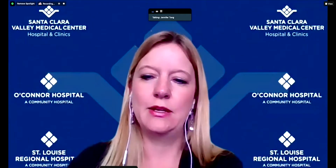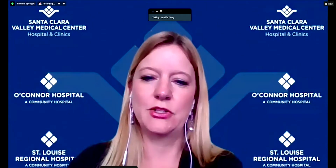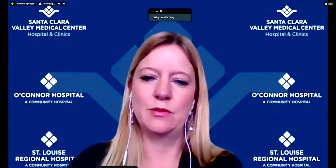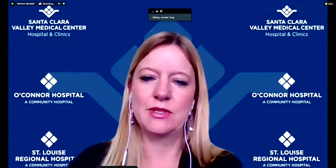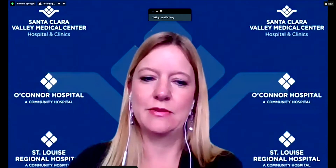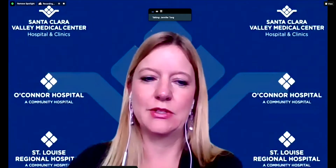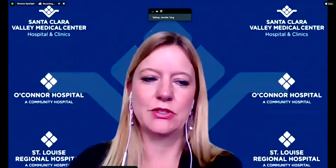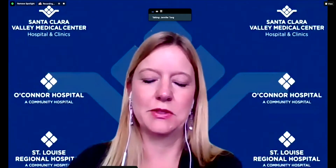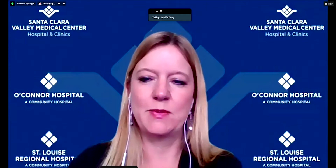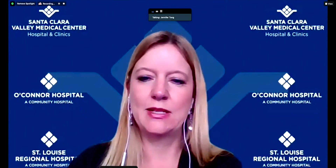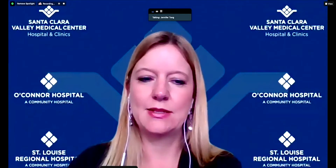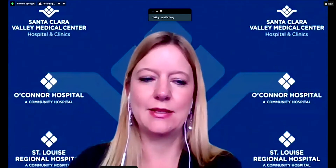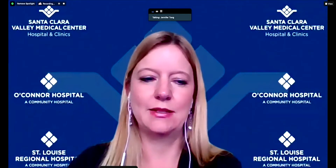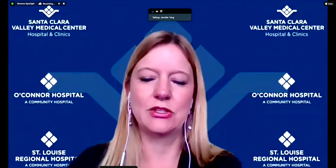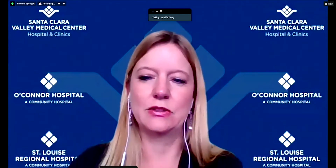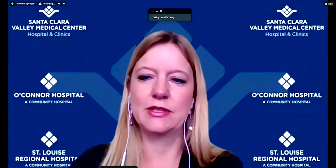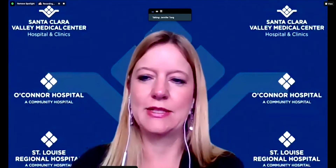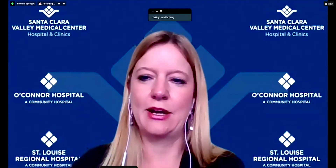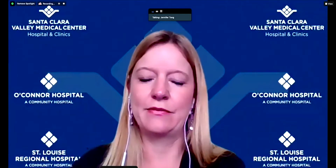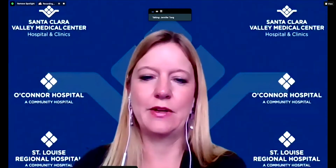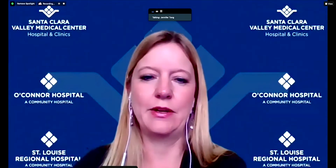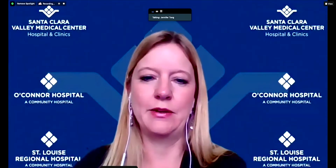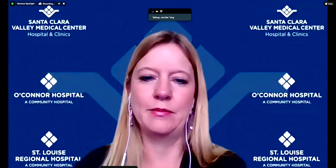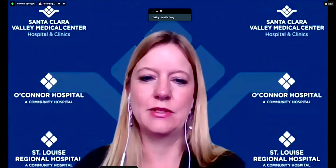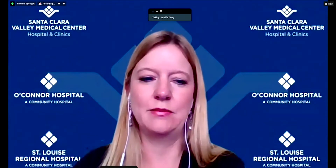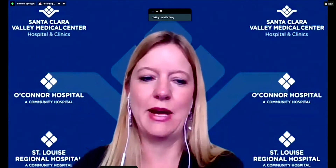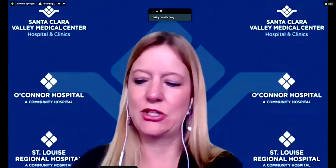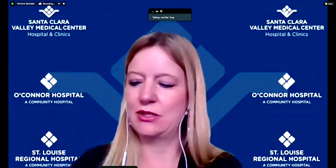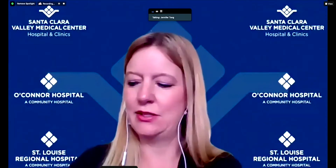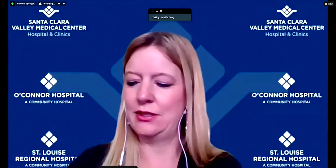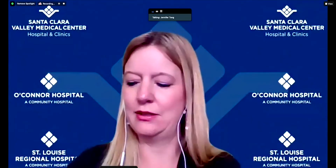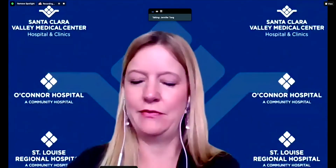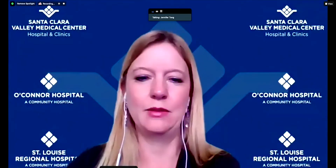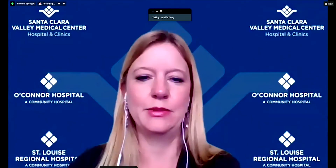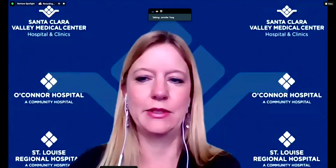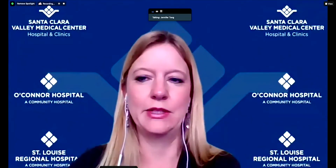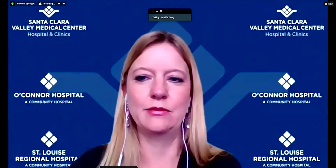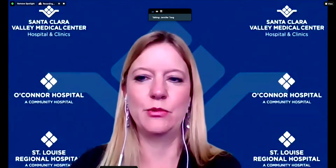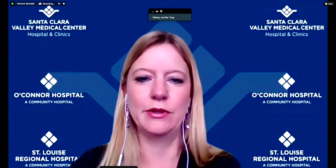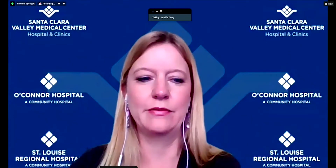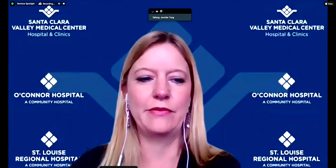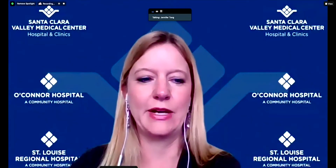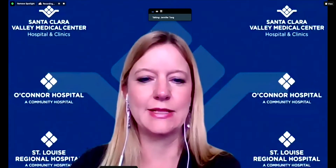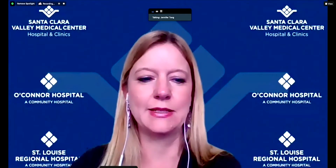in terms of additional space and additional staff um to match the availability of more vaccine.